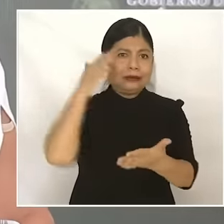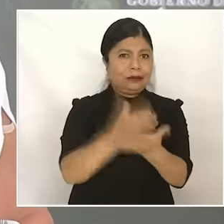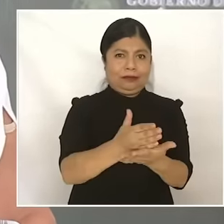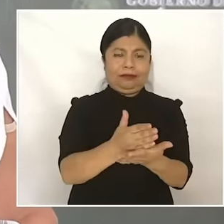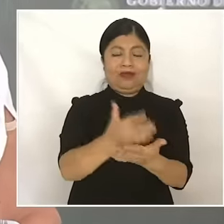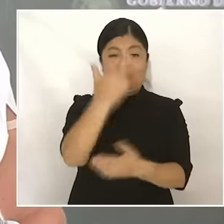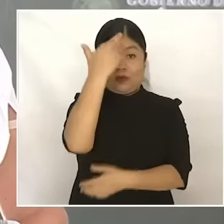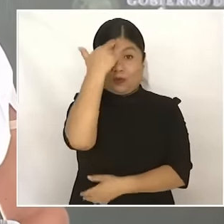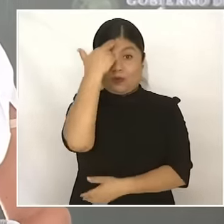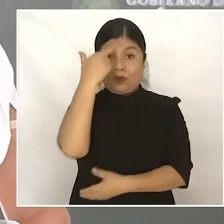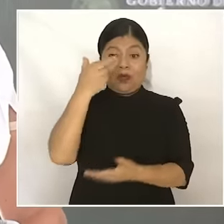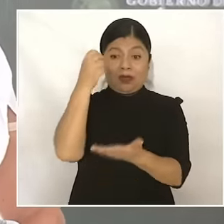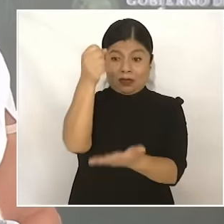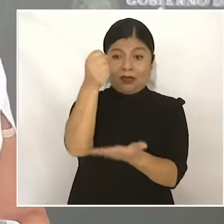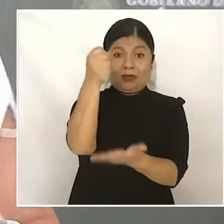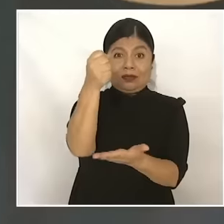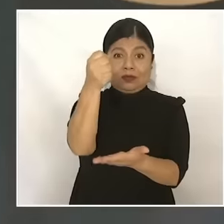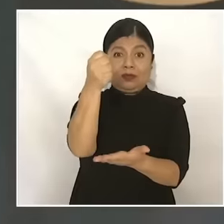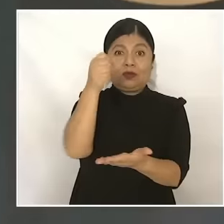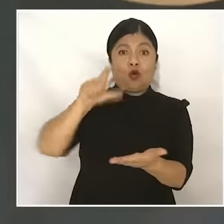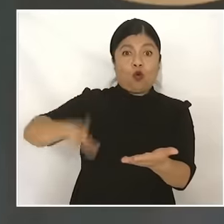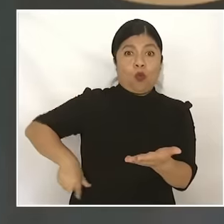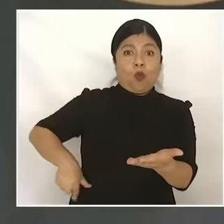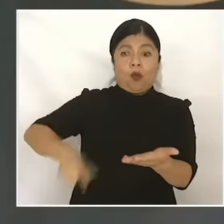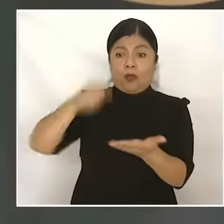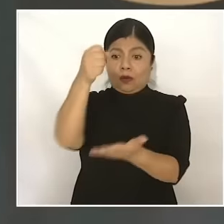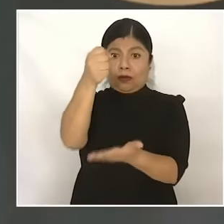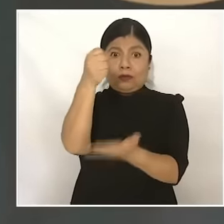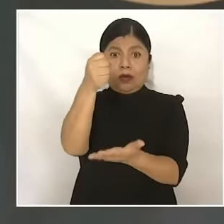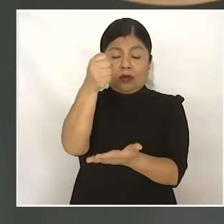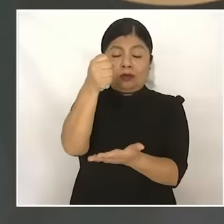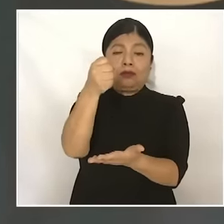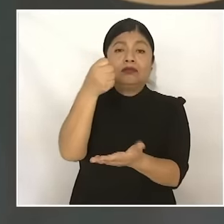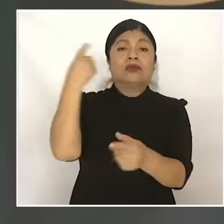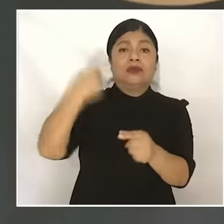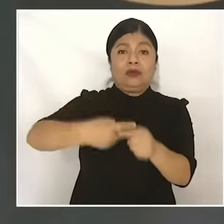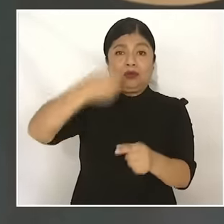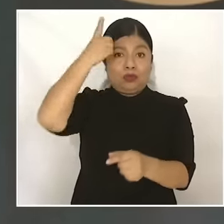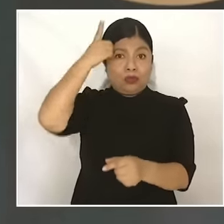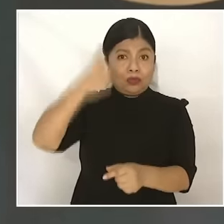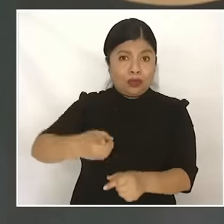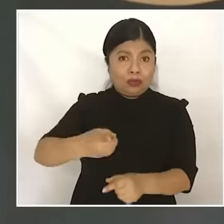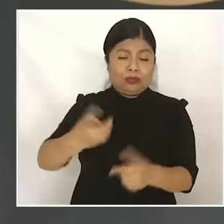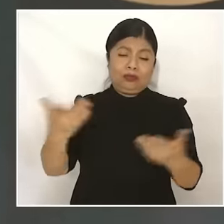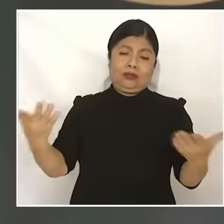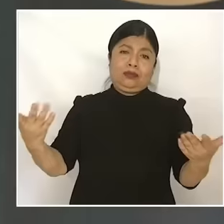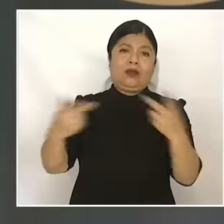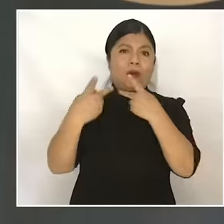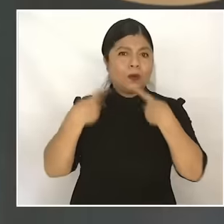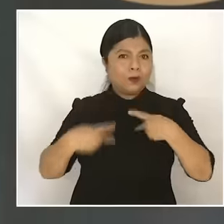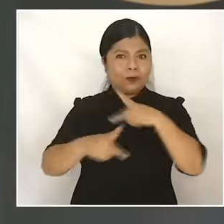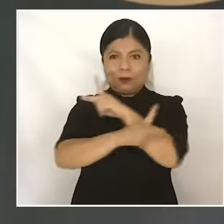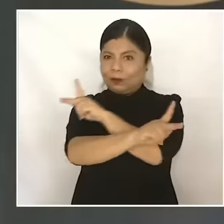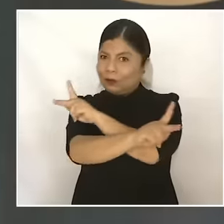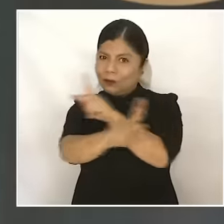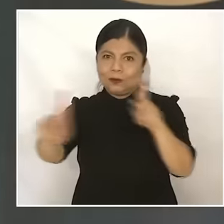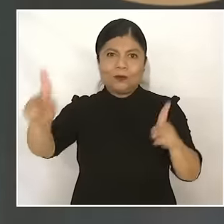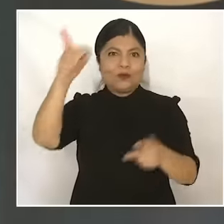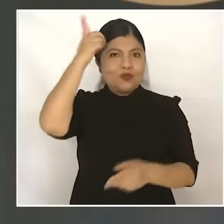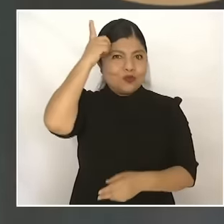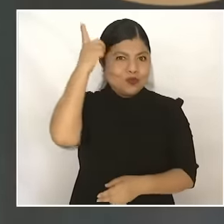Benito Juárez's phrase that says: There cannot be a rich government with poor people, this